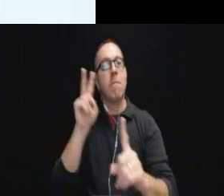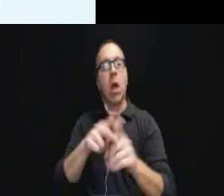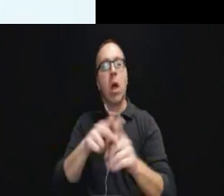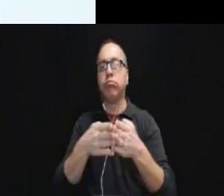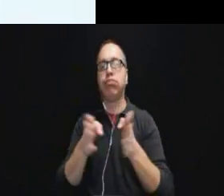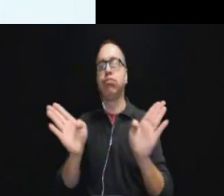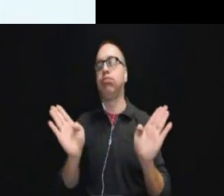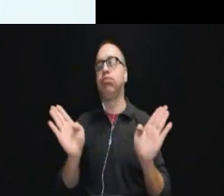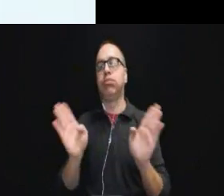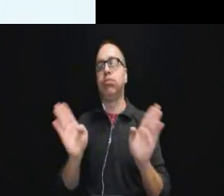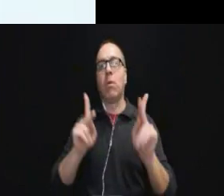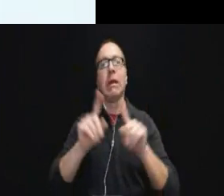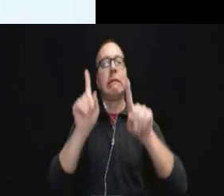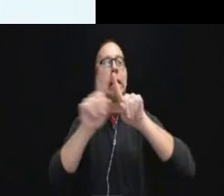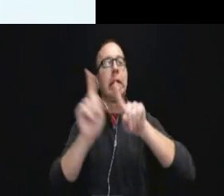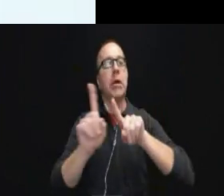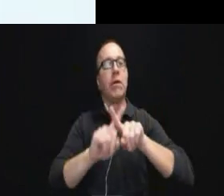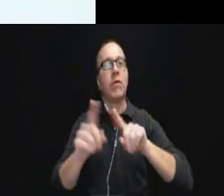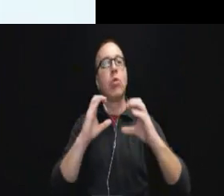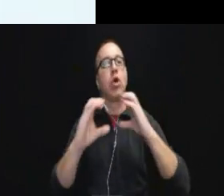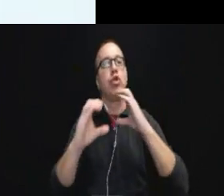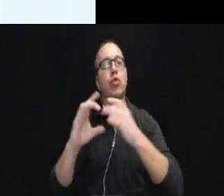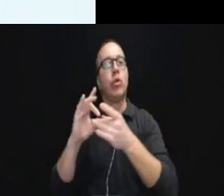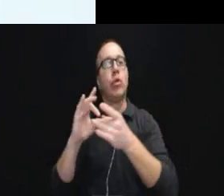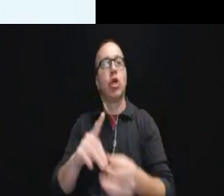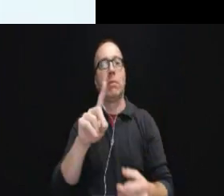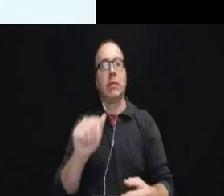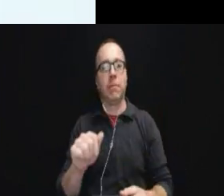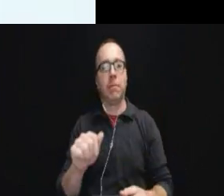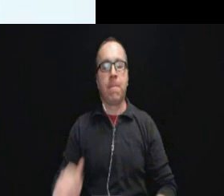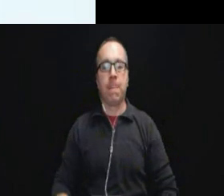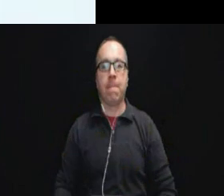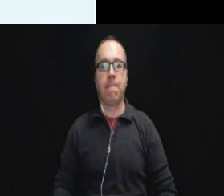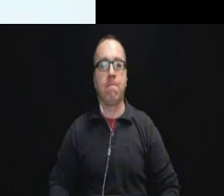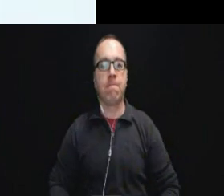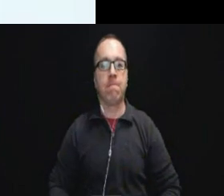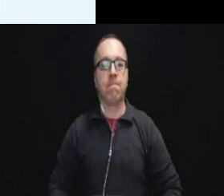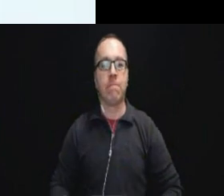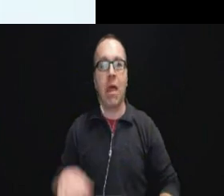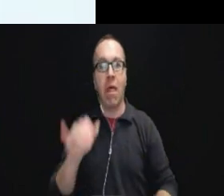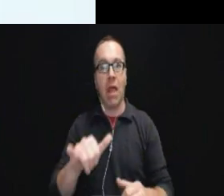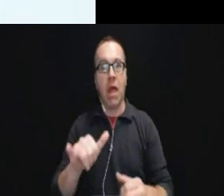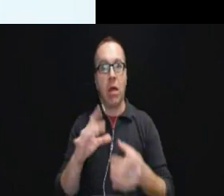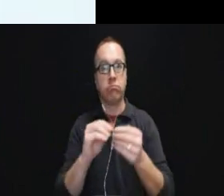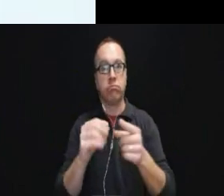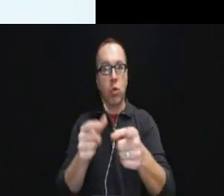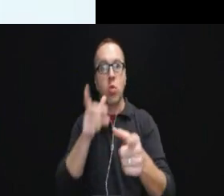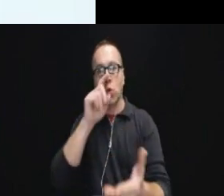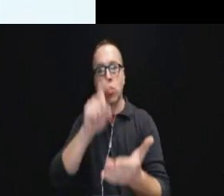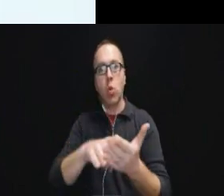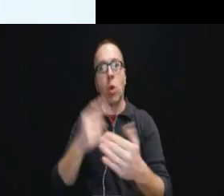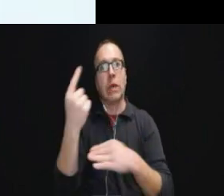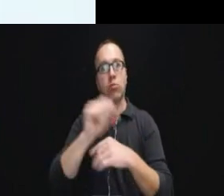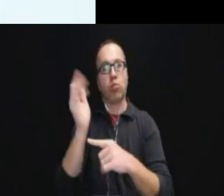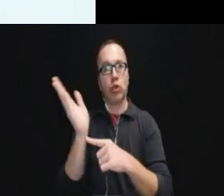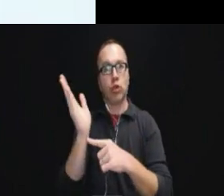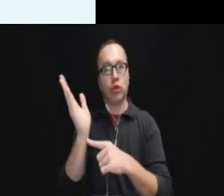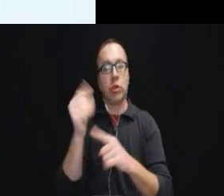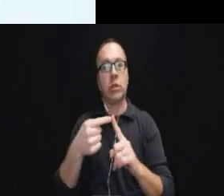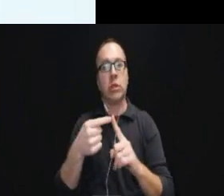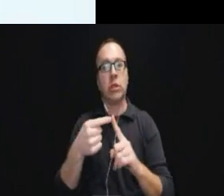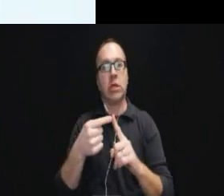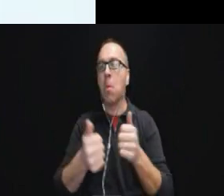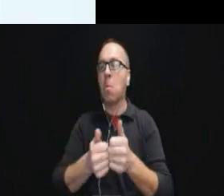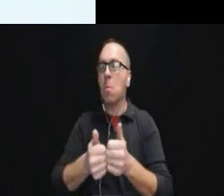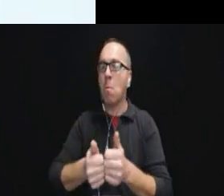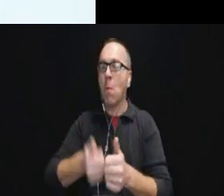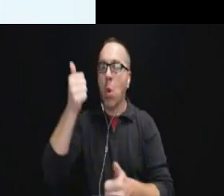With that said you will notice from today's presentation that the vast majority of cases